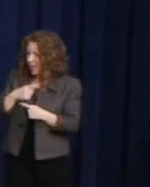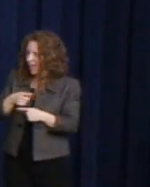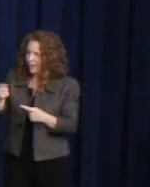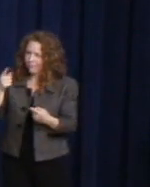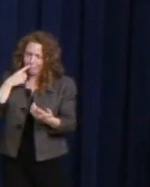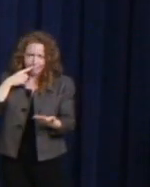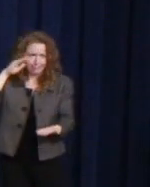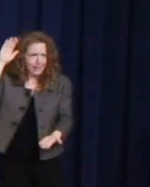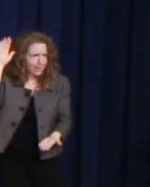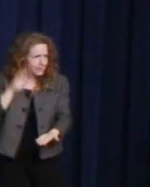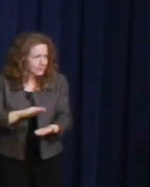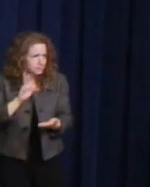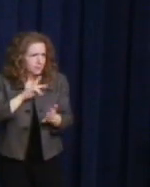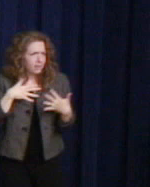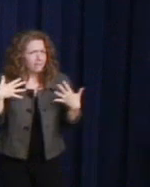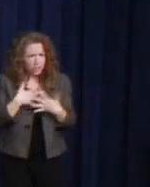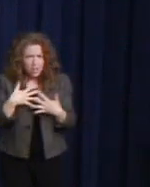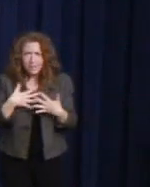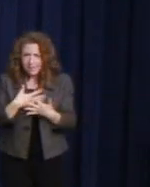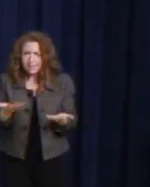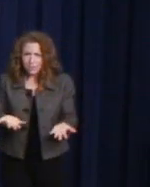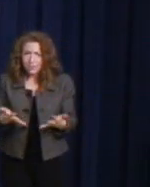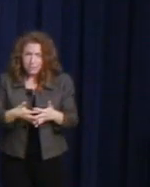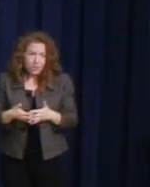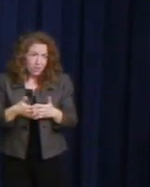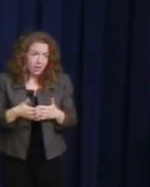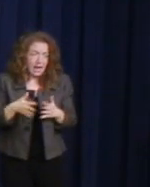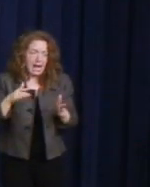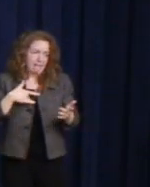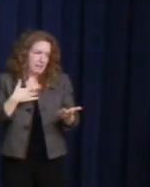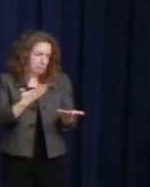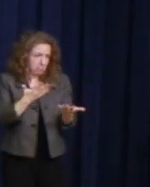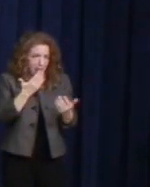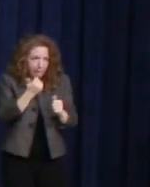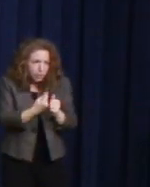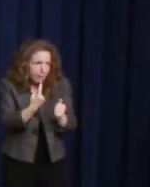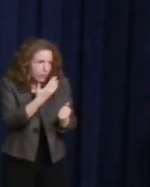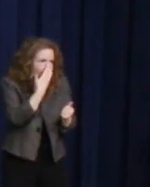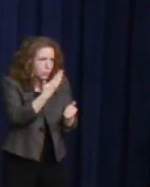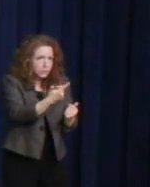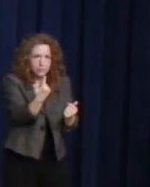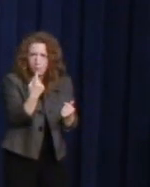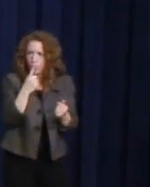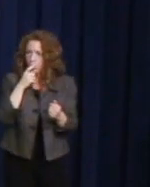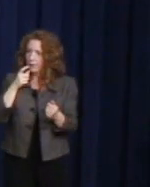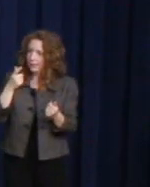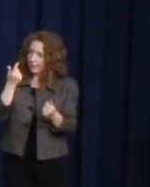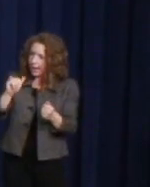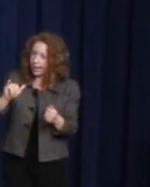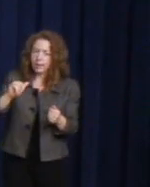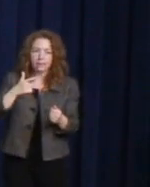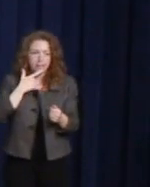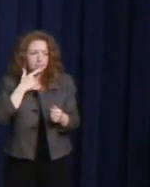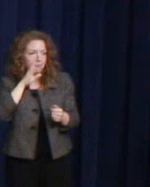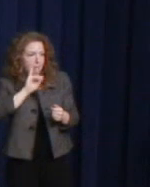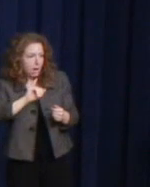I suspect everyone in this room knows someone who is openly gay, lesbian, bisexual, or transgendered.